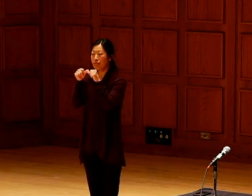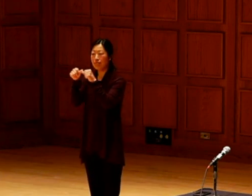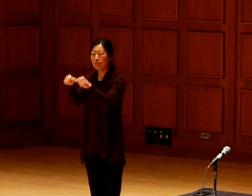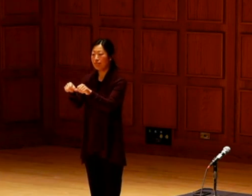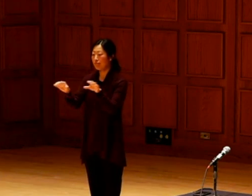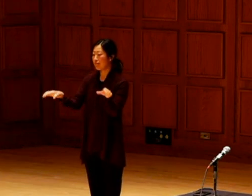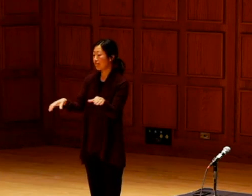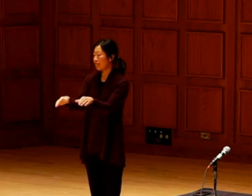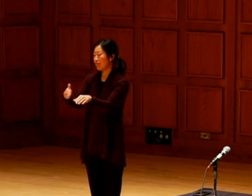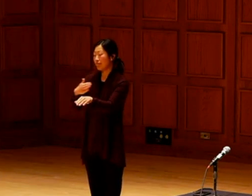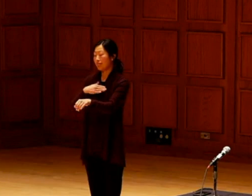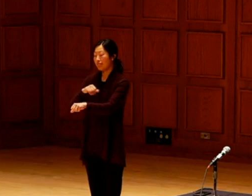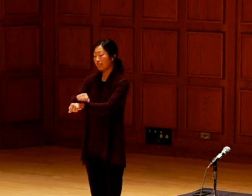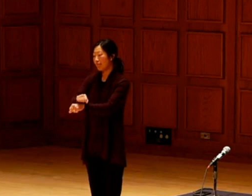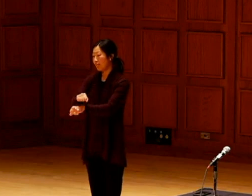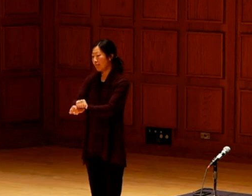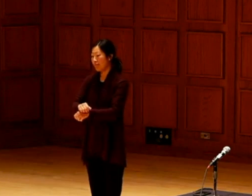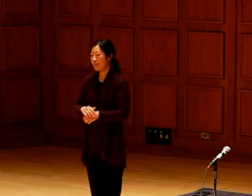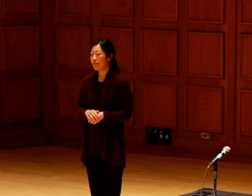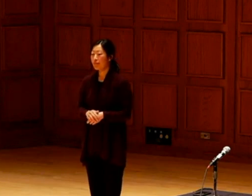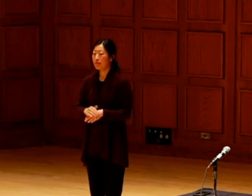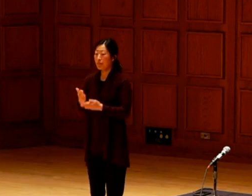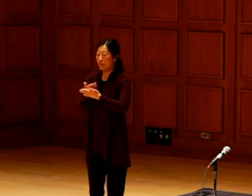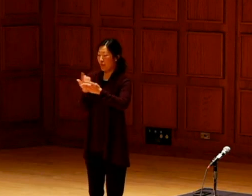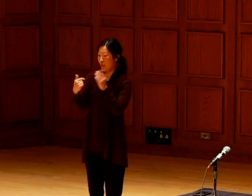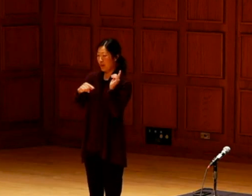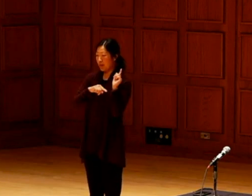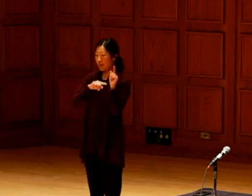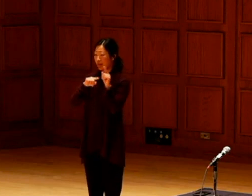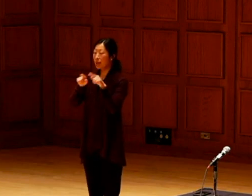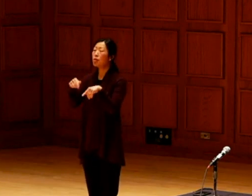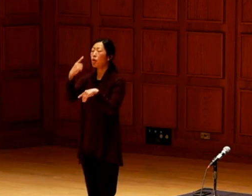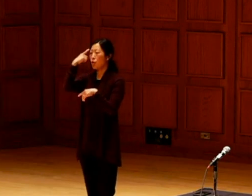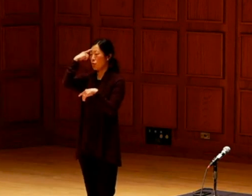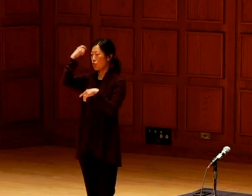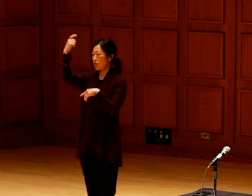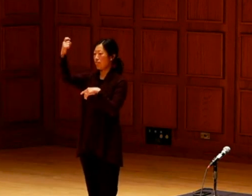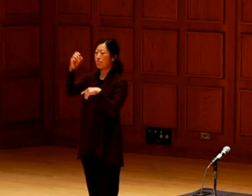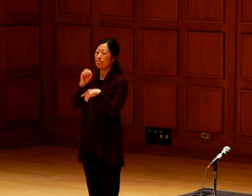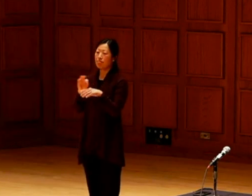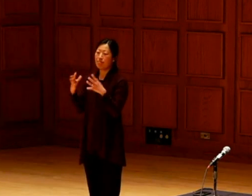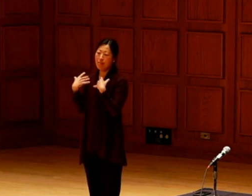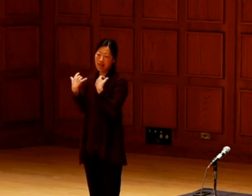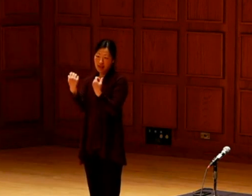Yeah. For me if it weren't for the kids, I wouldn't continue to do what I'm